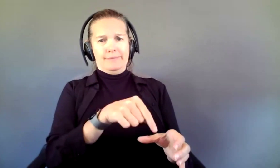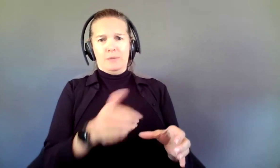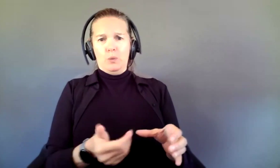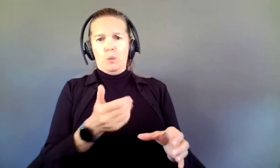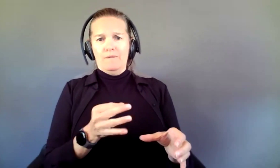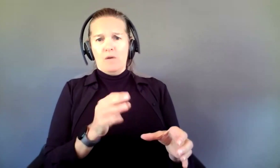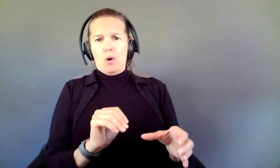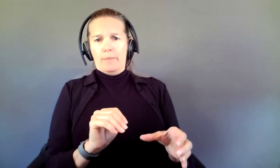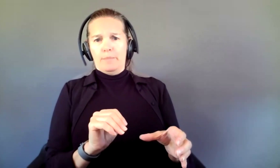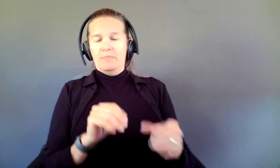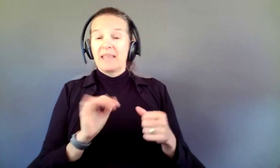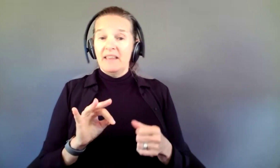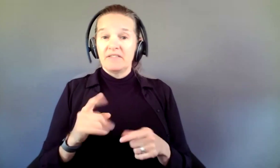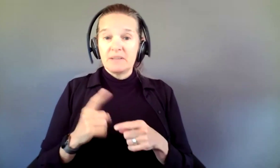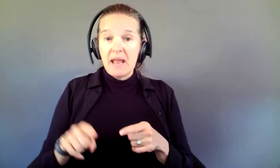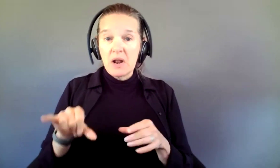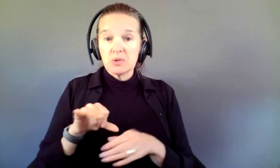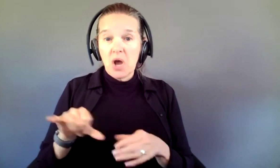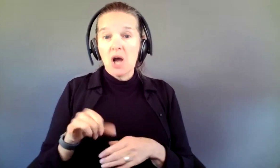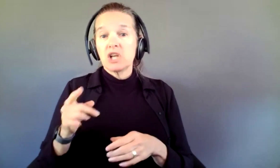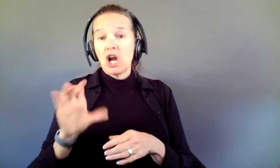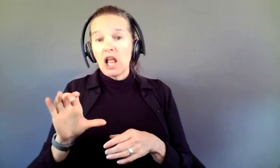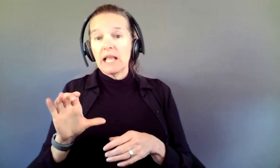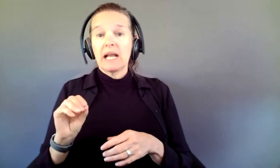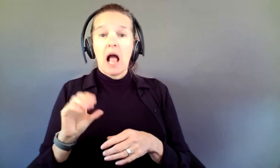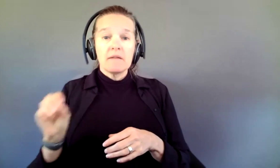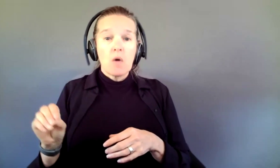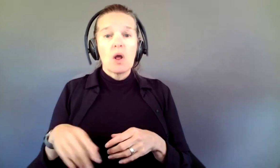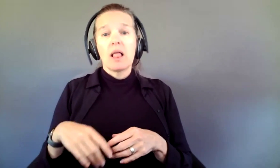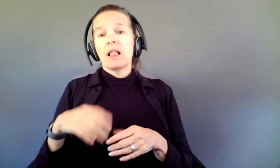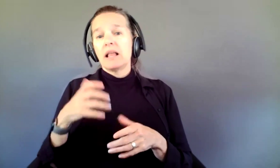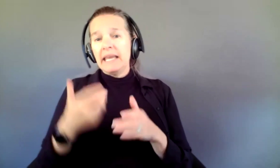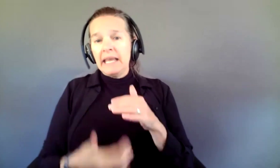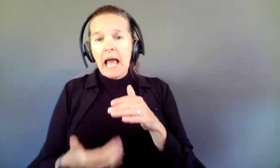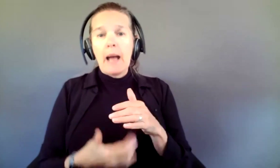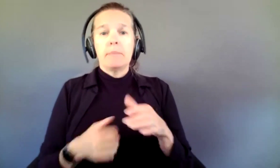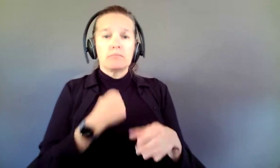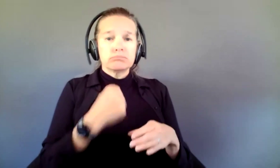tomato sauce and garlic and olive oil and heat it up and do all those steps, right. And, so, that is